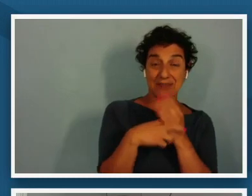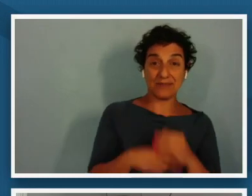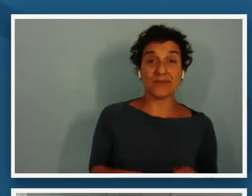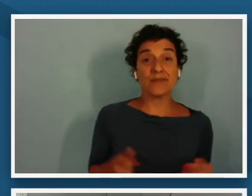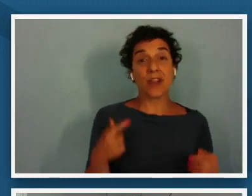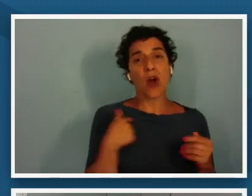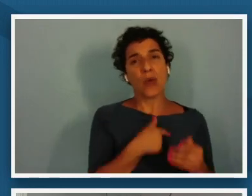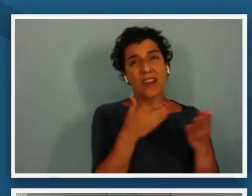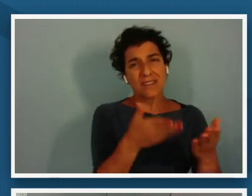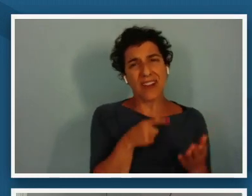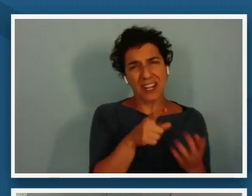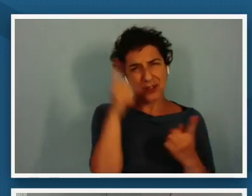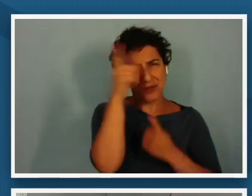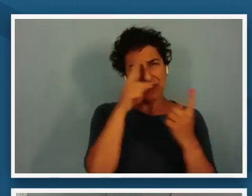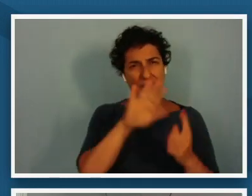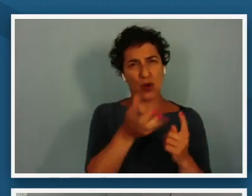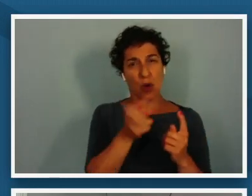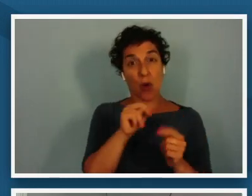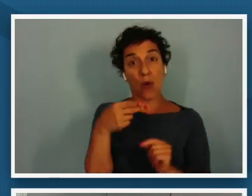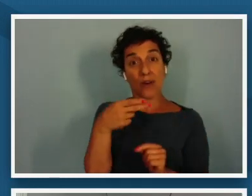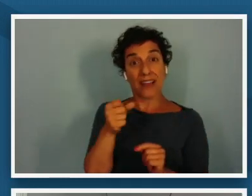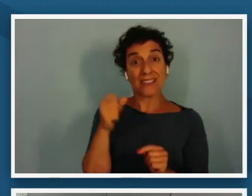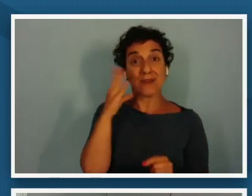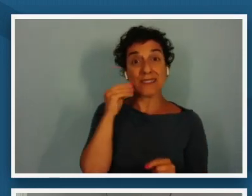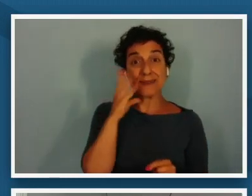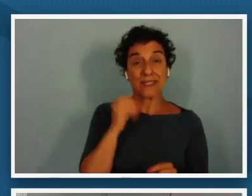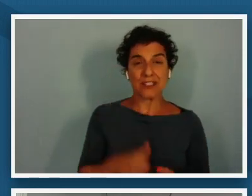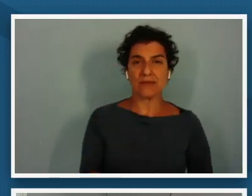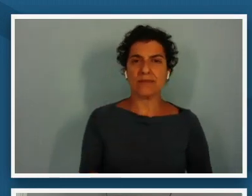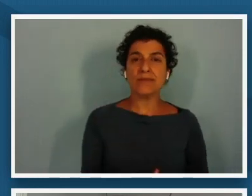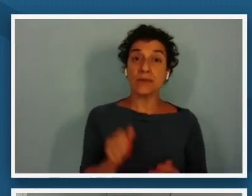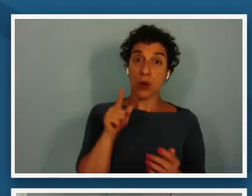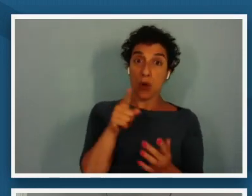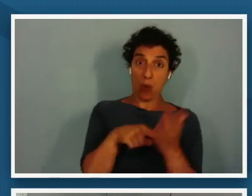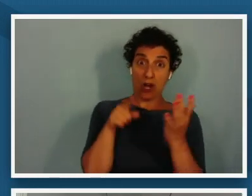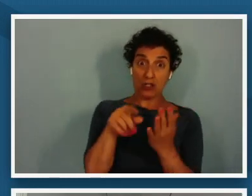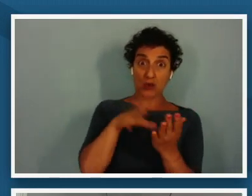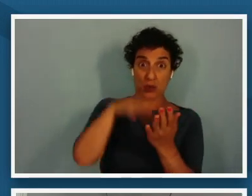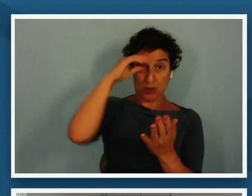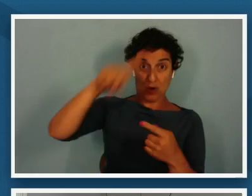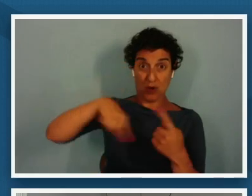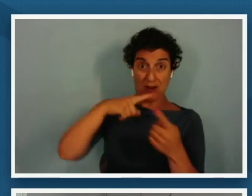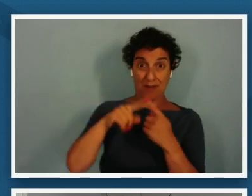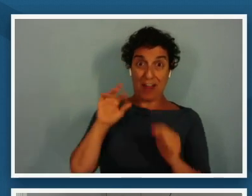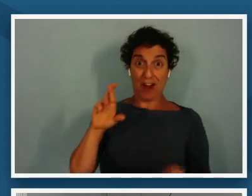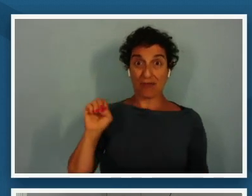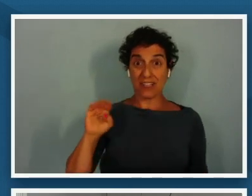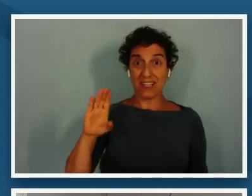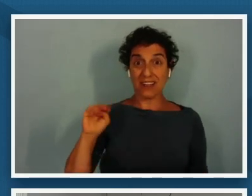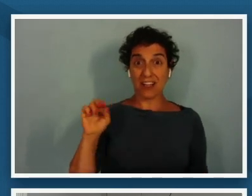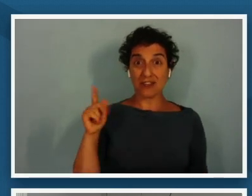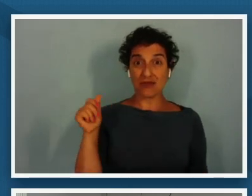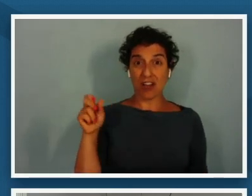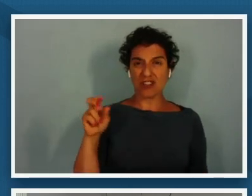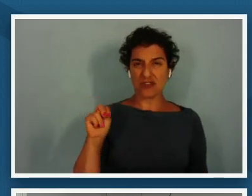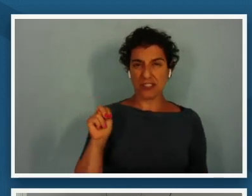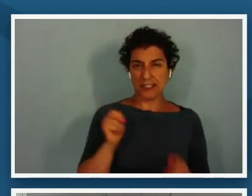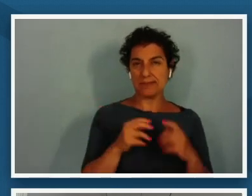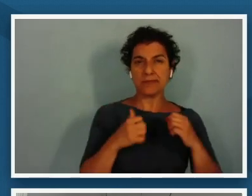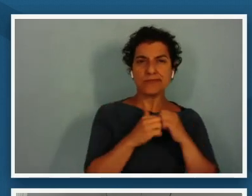your own high school experience so what did you learn about reconstruction and after you've filled